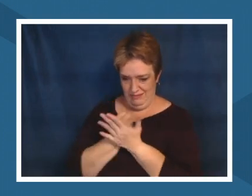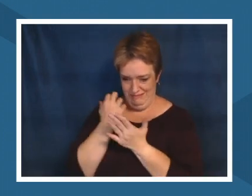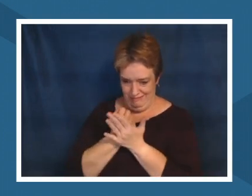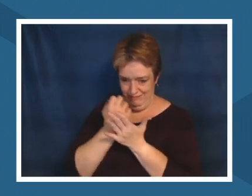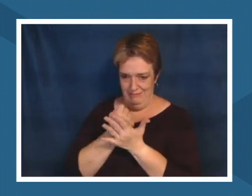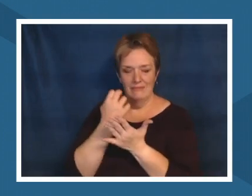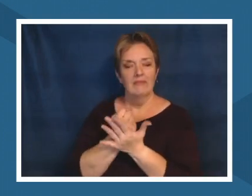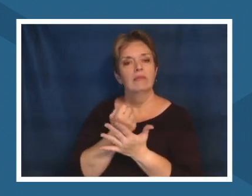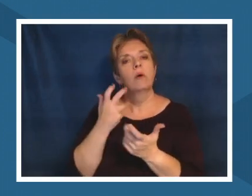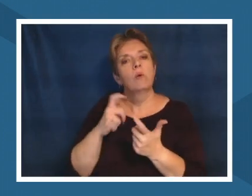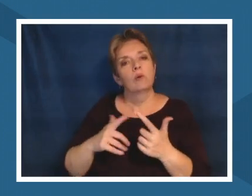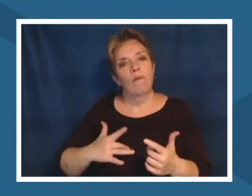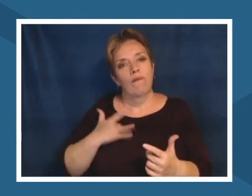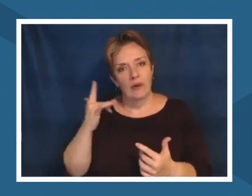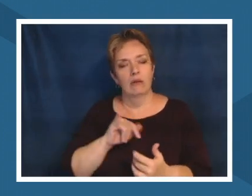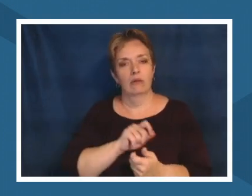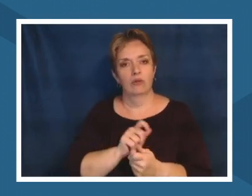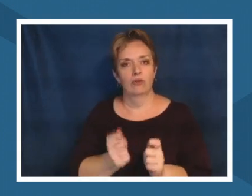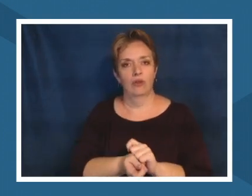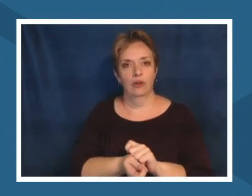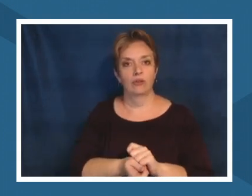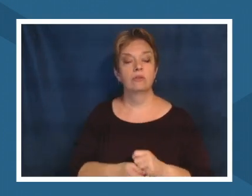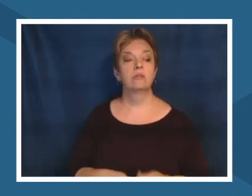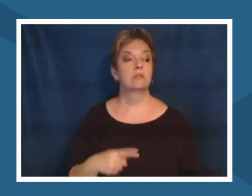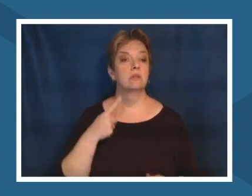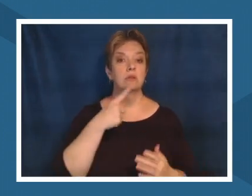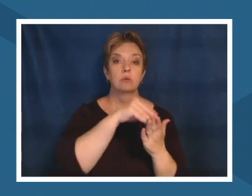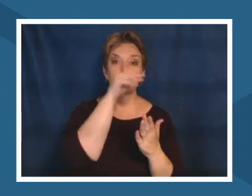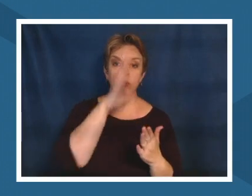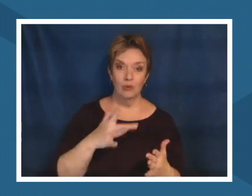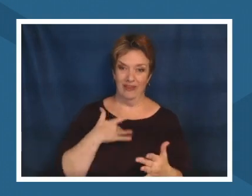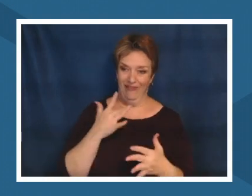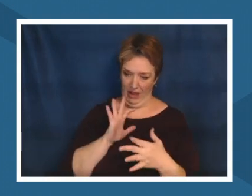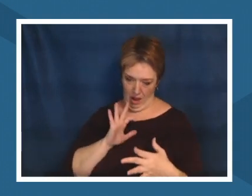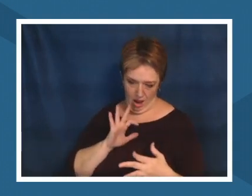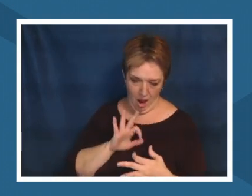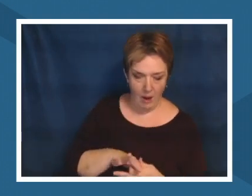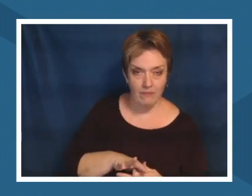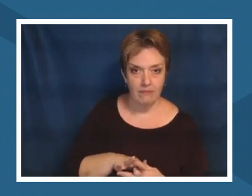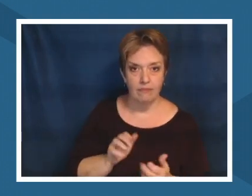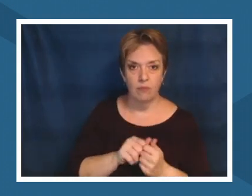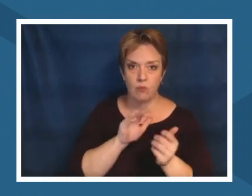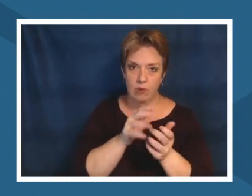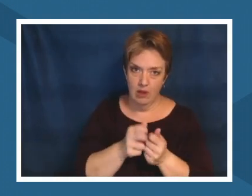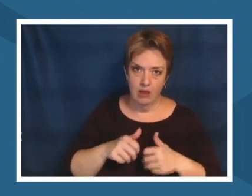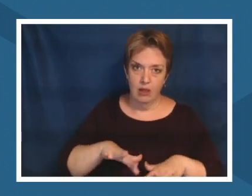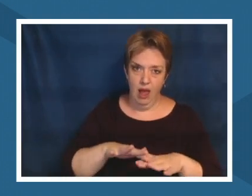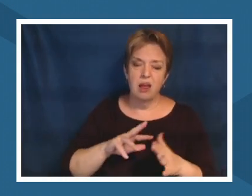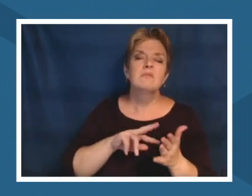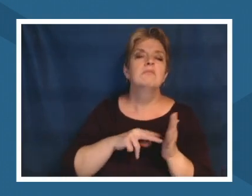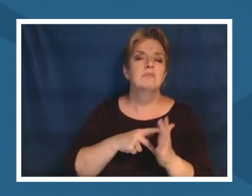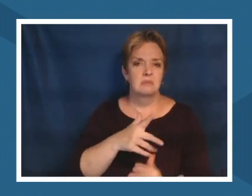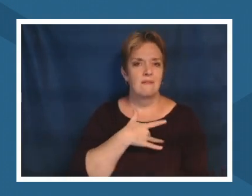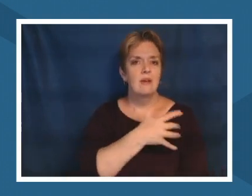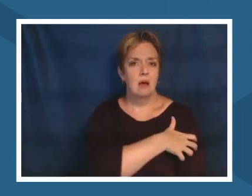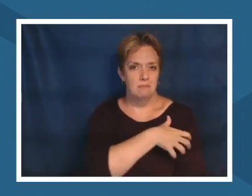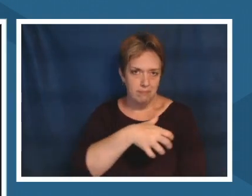students feel connected to the place feel connected to the land then they feel more empowered to go forth and make